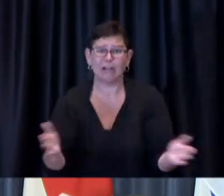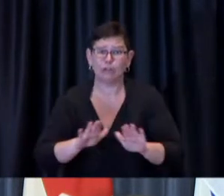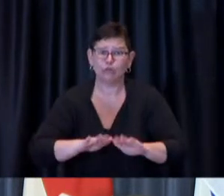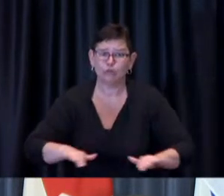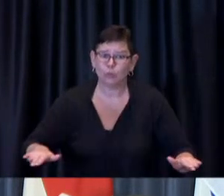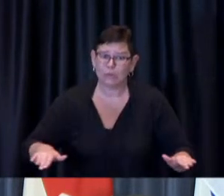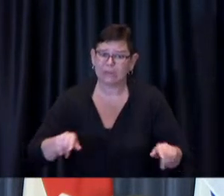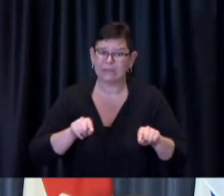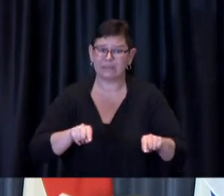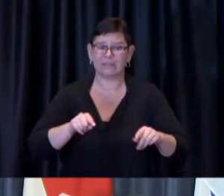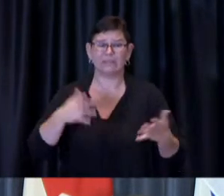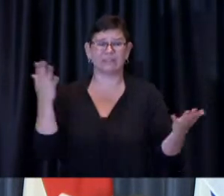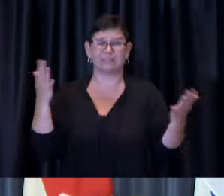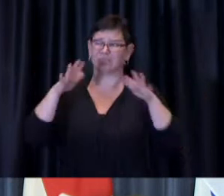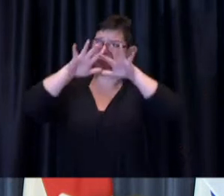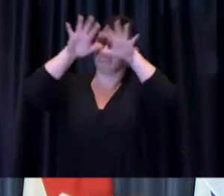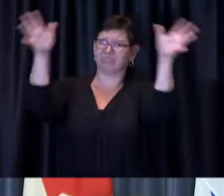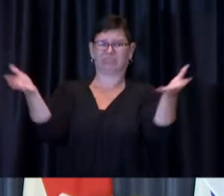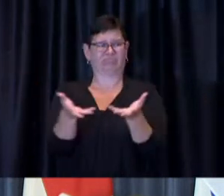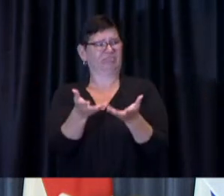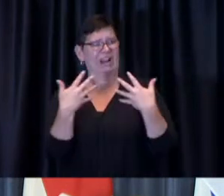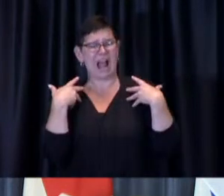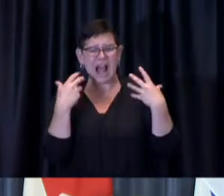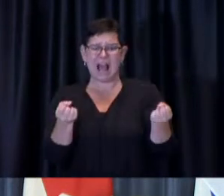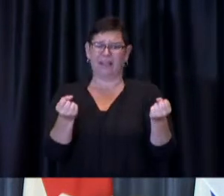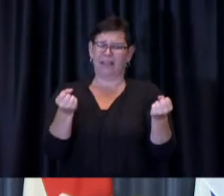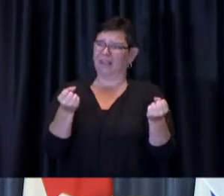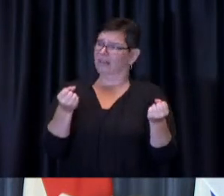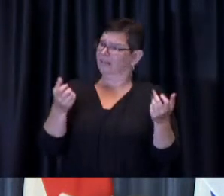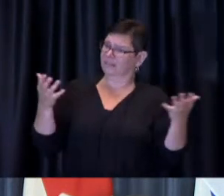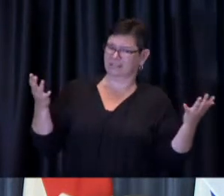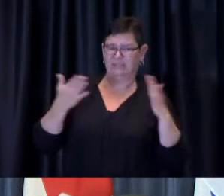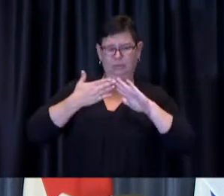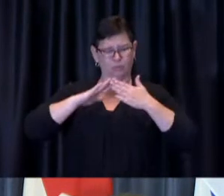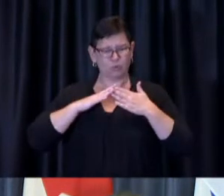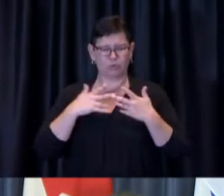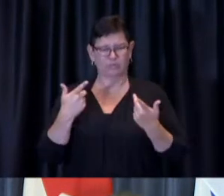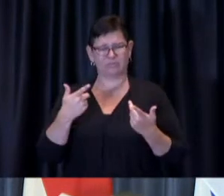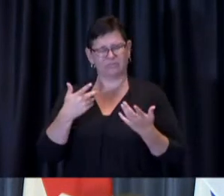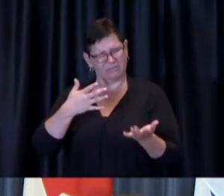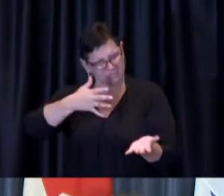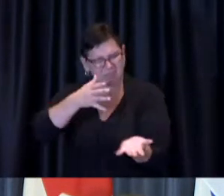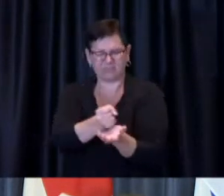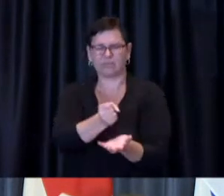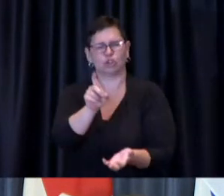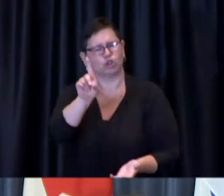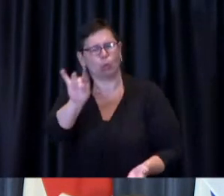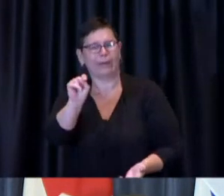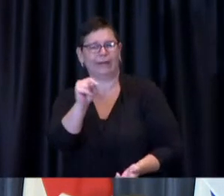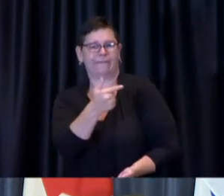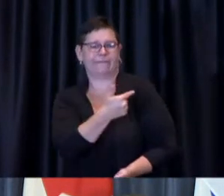is for those of us who can get vaccinated to get vaccinated as soon as possible get that first dose